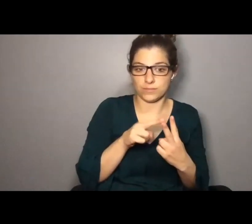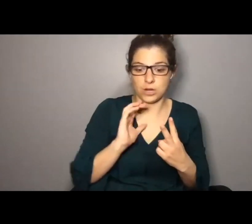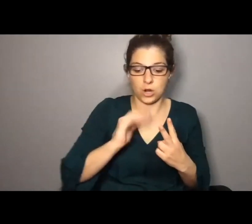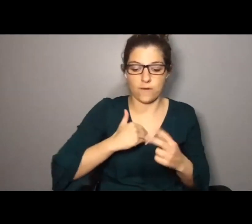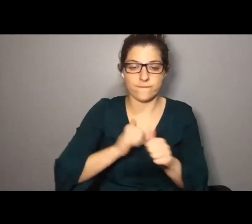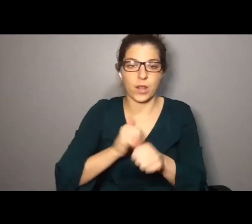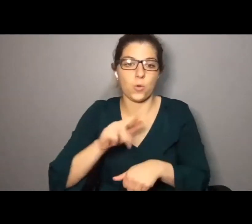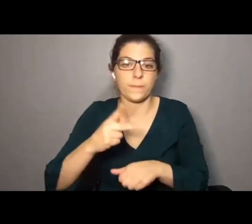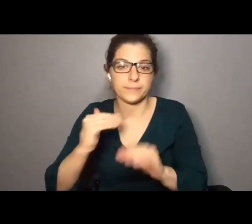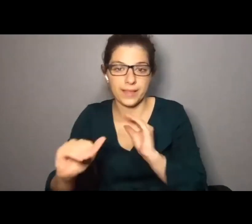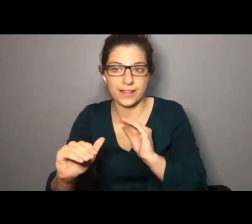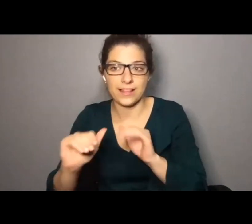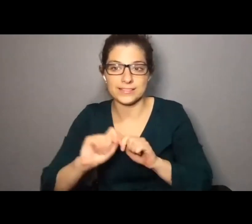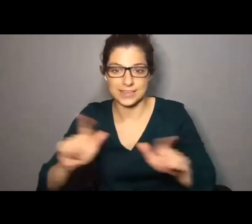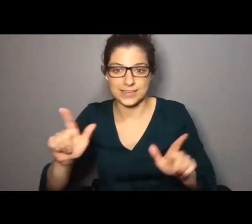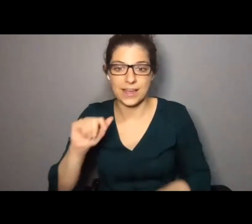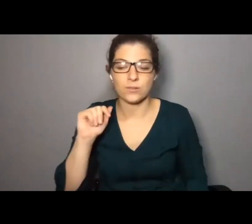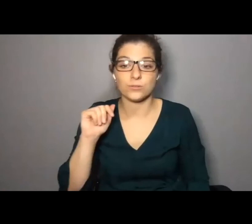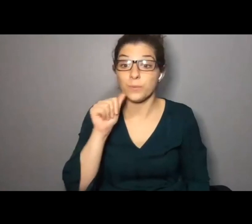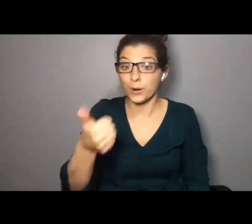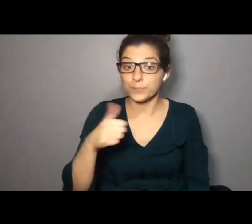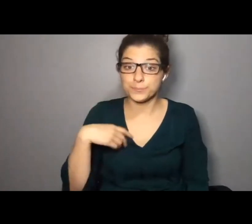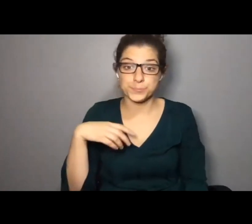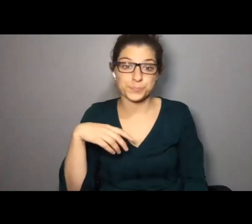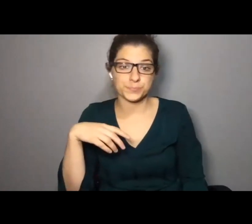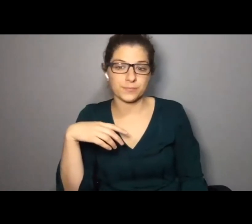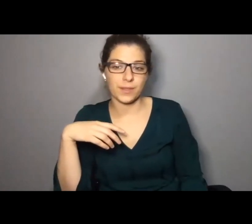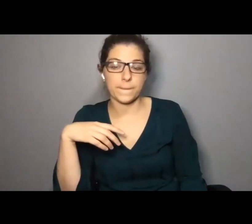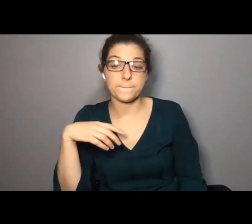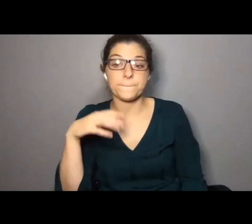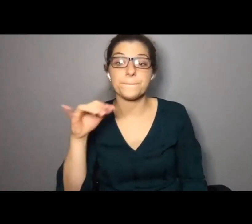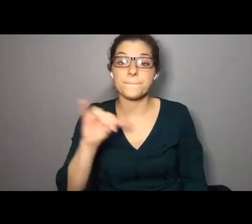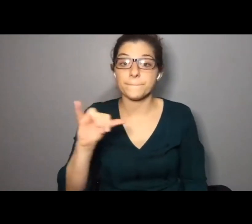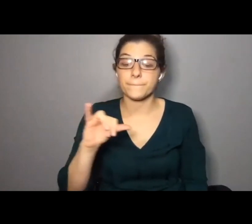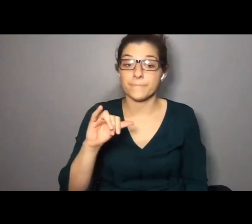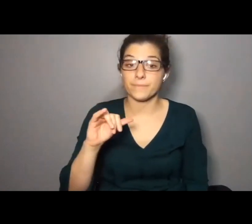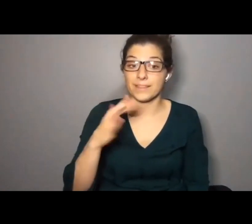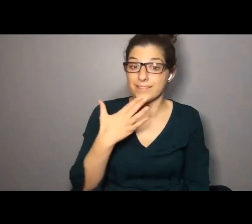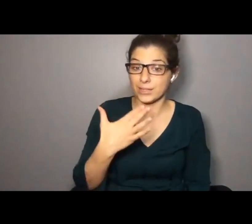them shared in our follow-up e-mail. I'll send that out tomorrow . Also, a big thanks